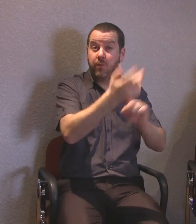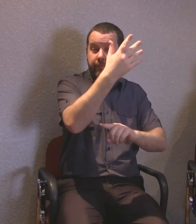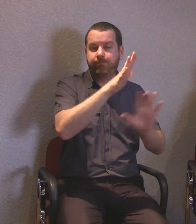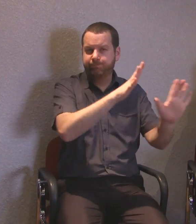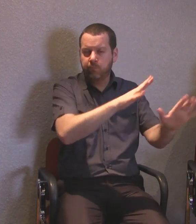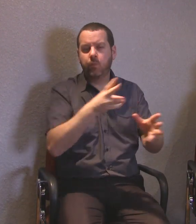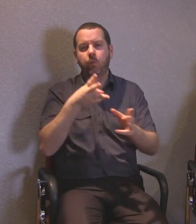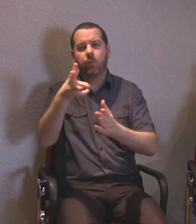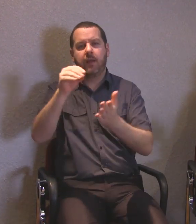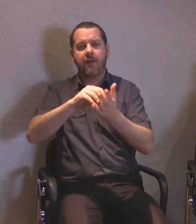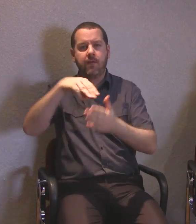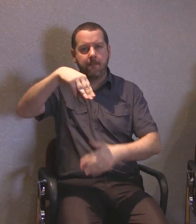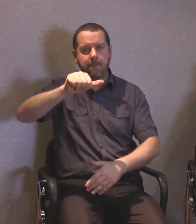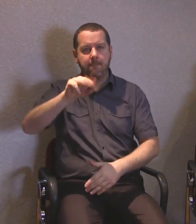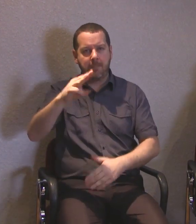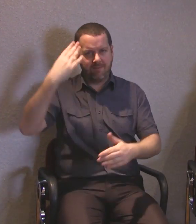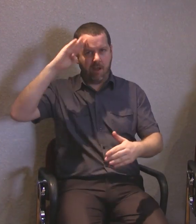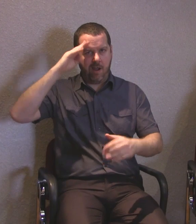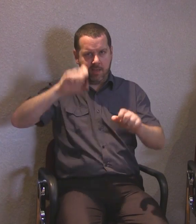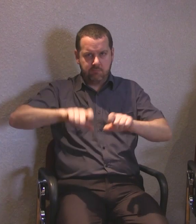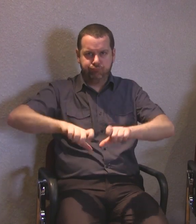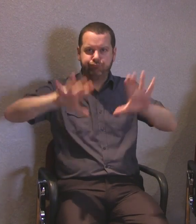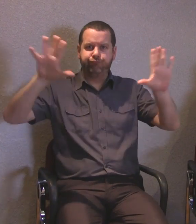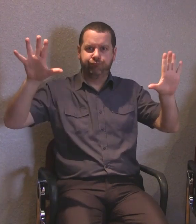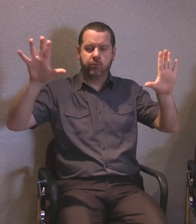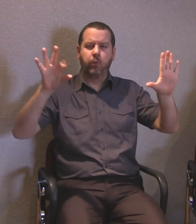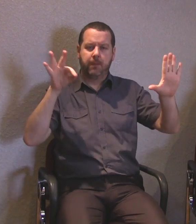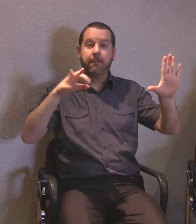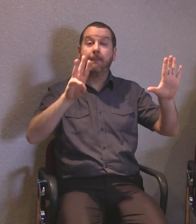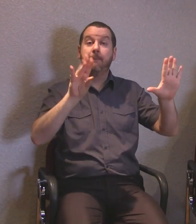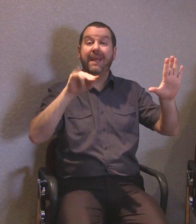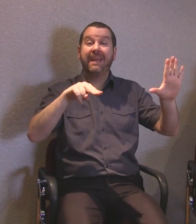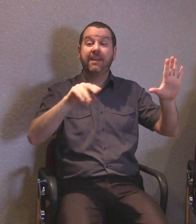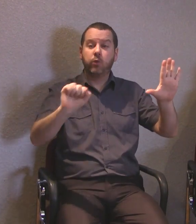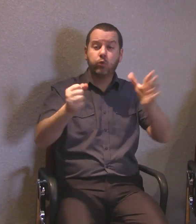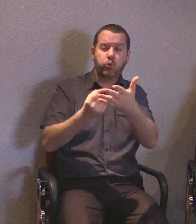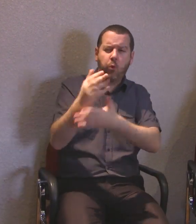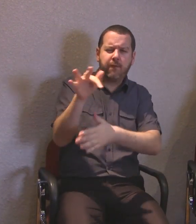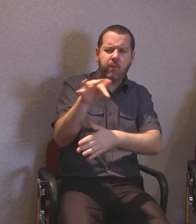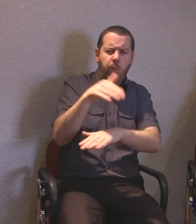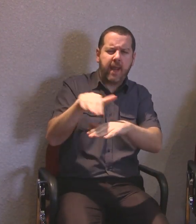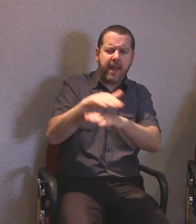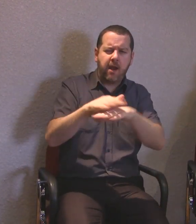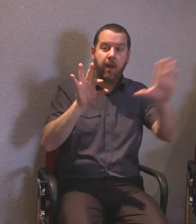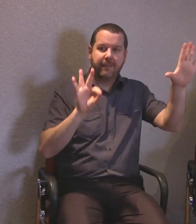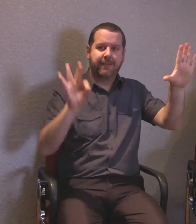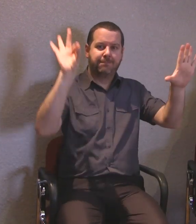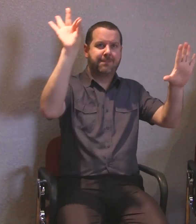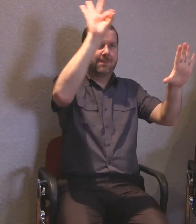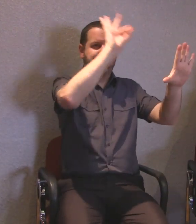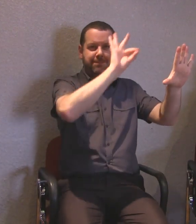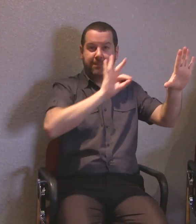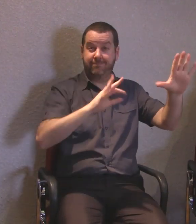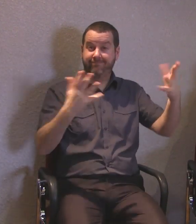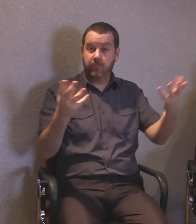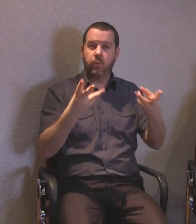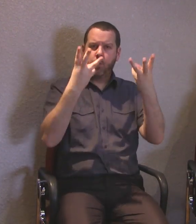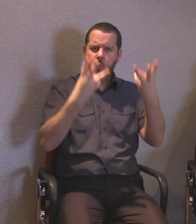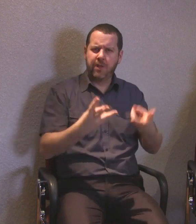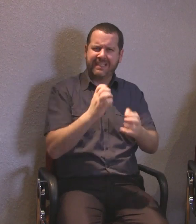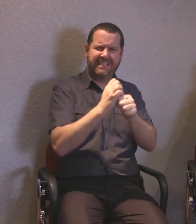we are aiming to have pins in each of the 40 constituencies nationwide